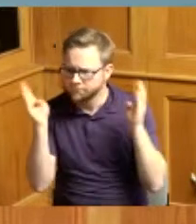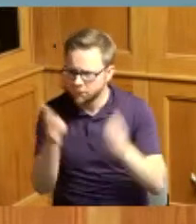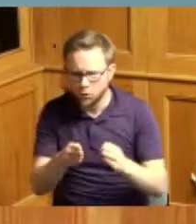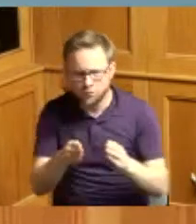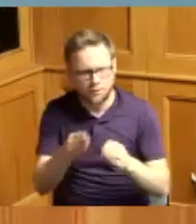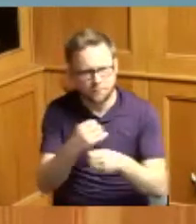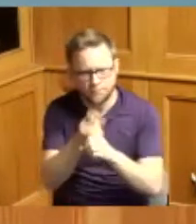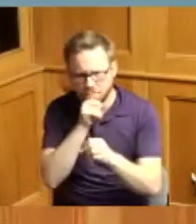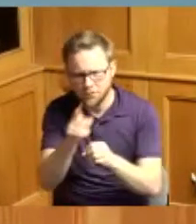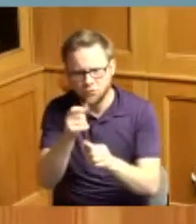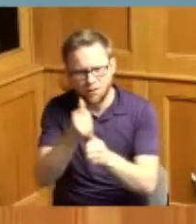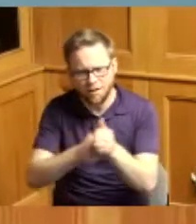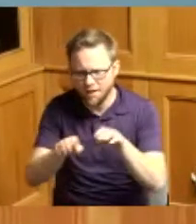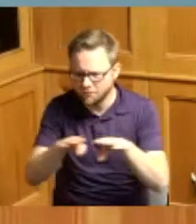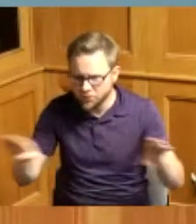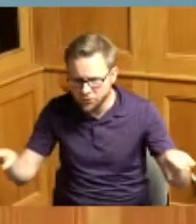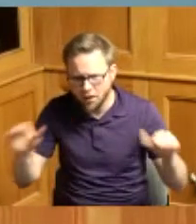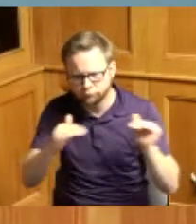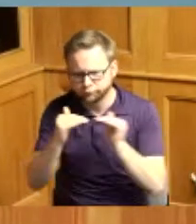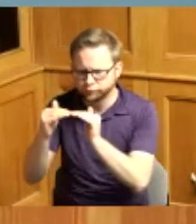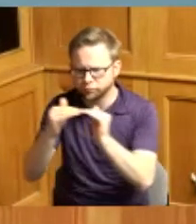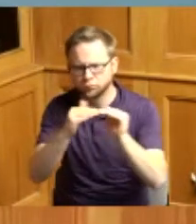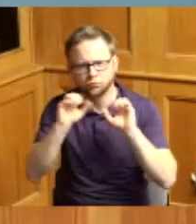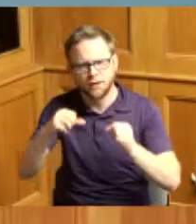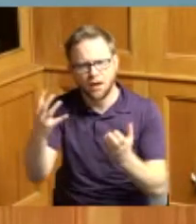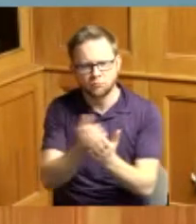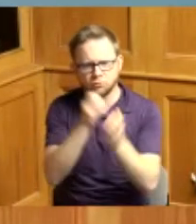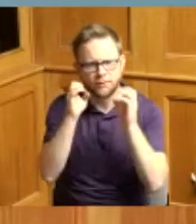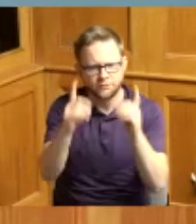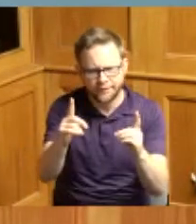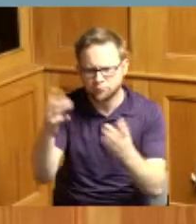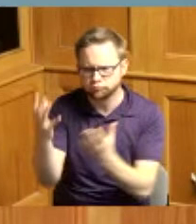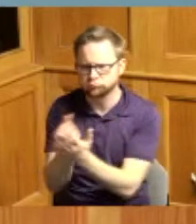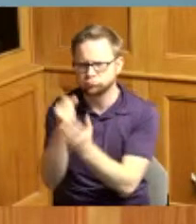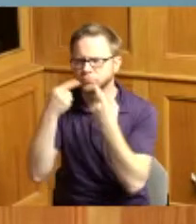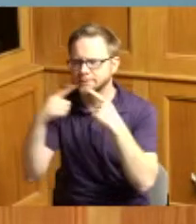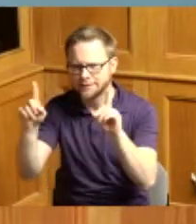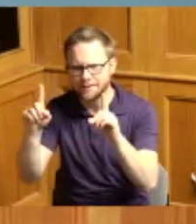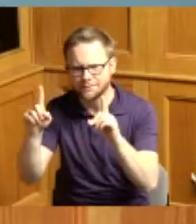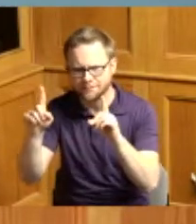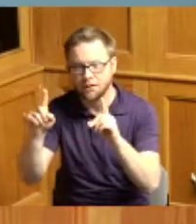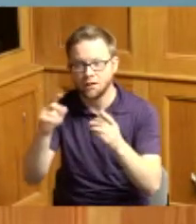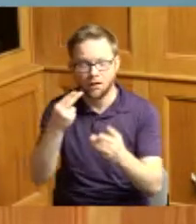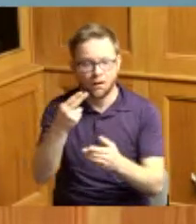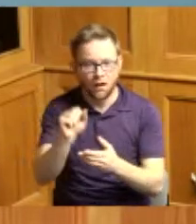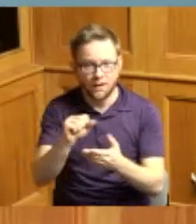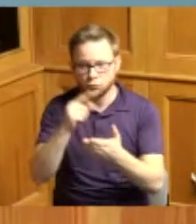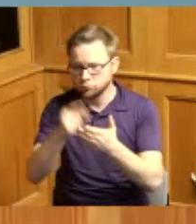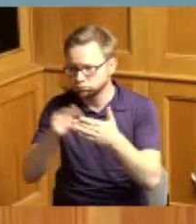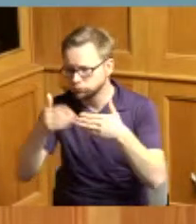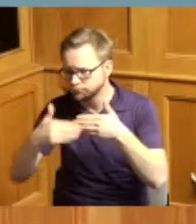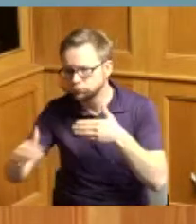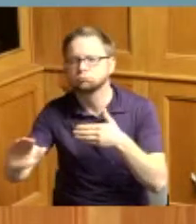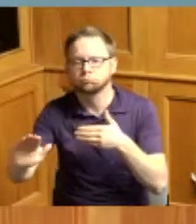to achieve success and education as they move beyond their high school years she is very proud